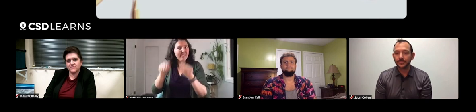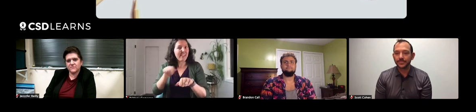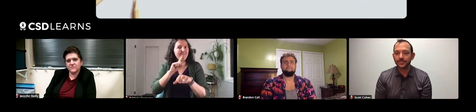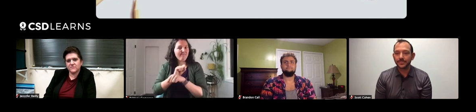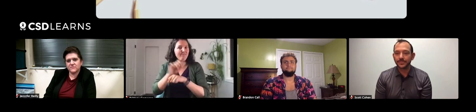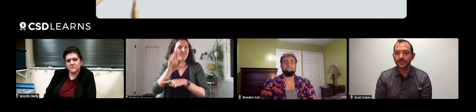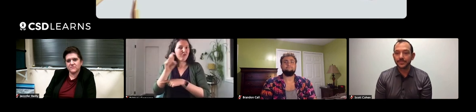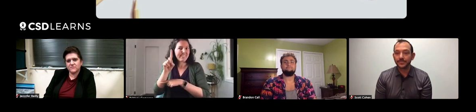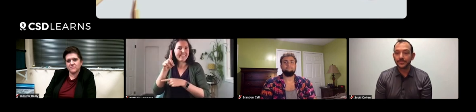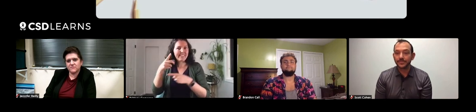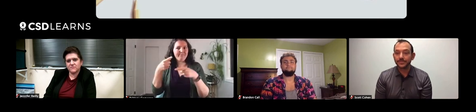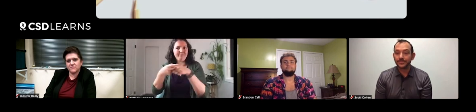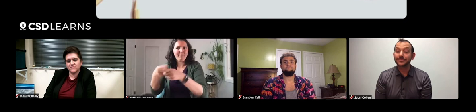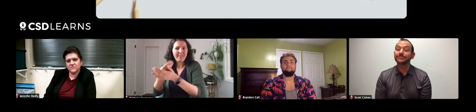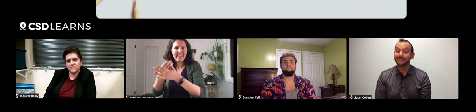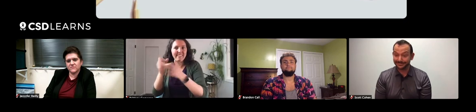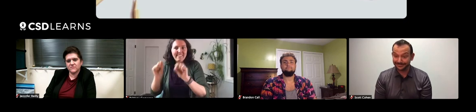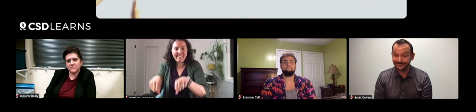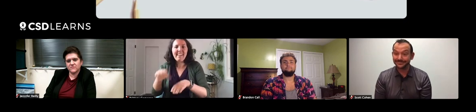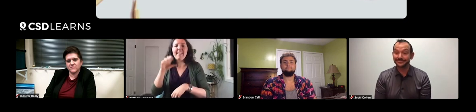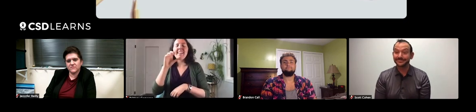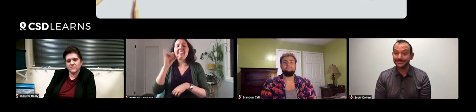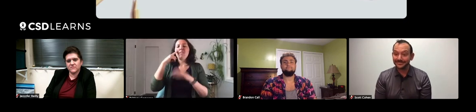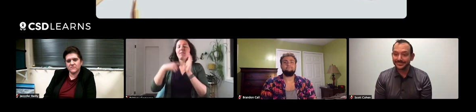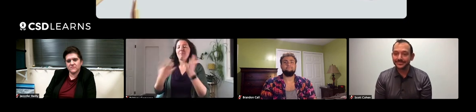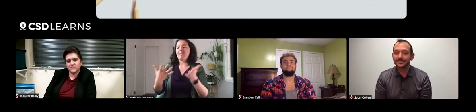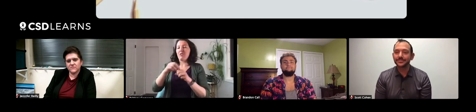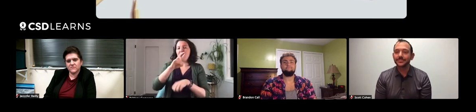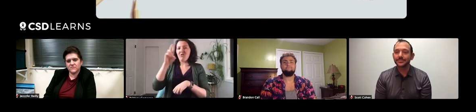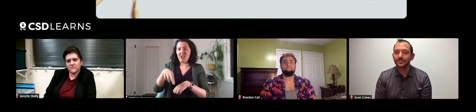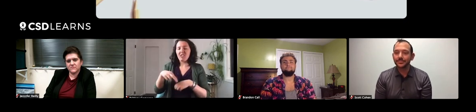You can actually breed plants. For example, here in Rochester,